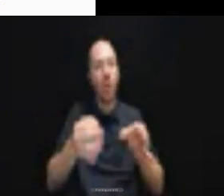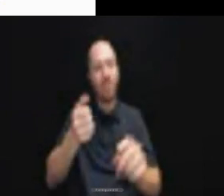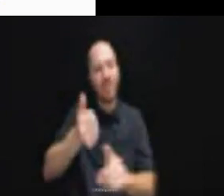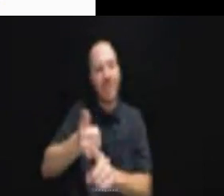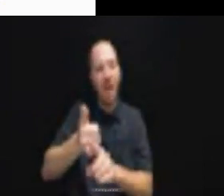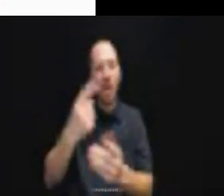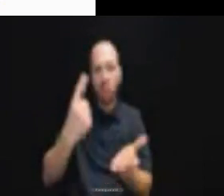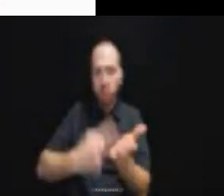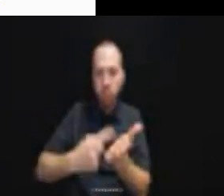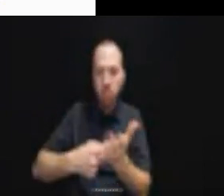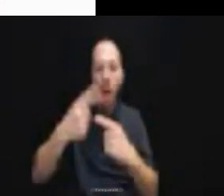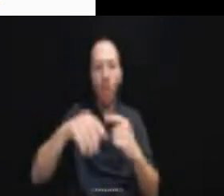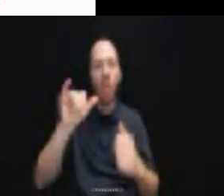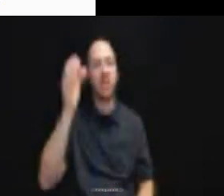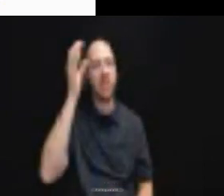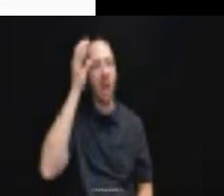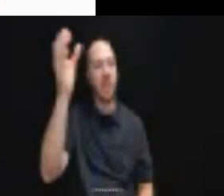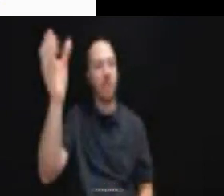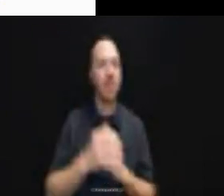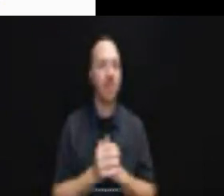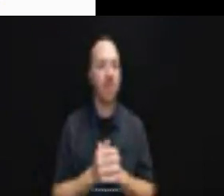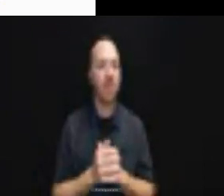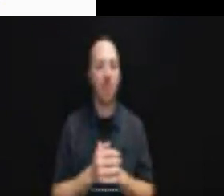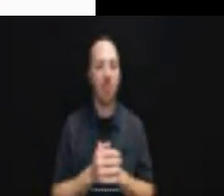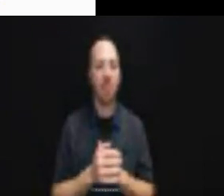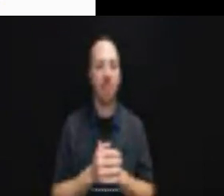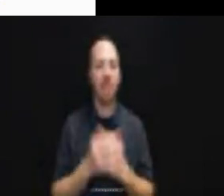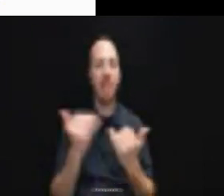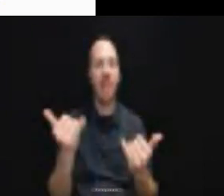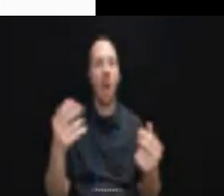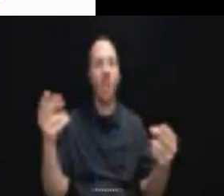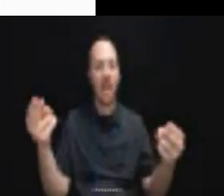Let's introduce today our presenter, Rachel Weisberg.